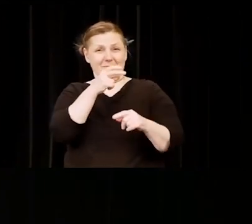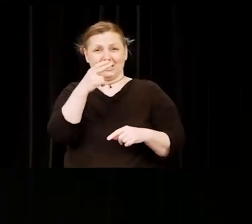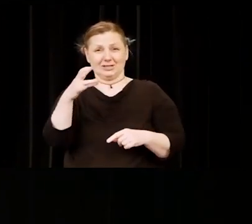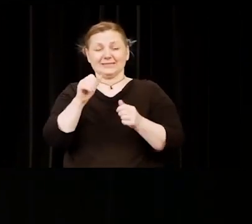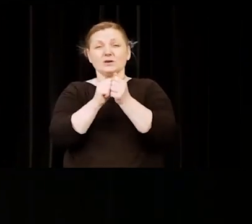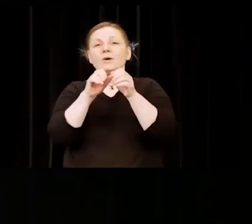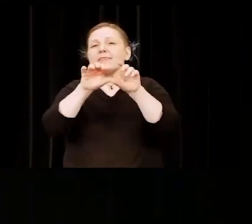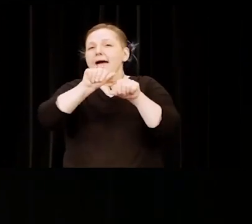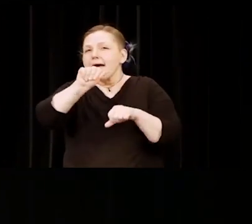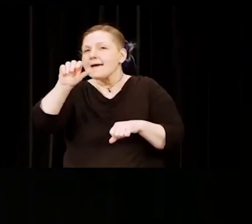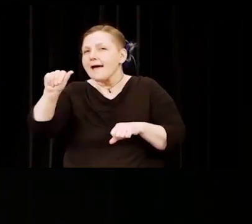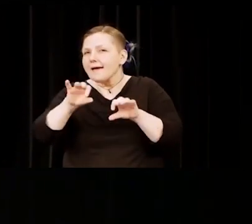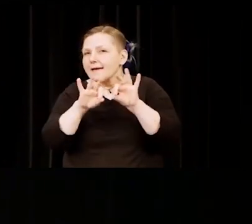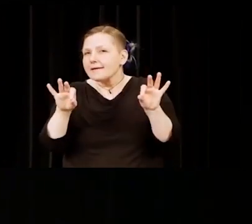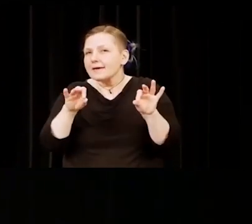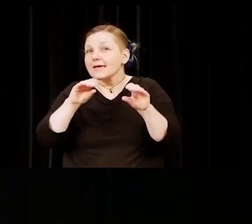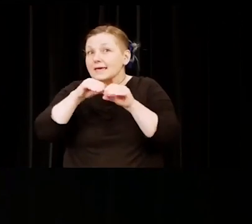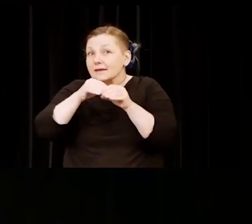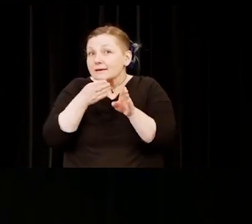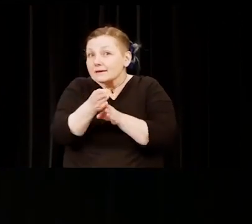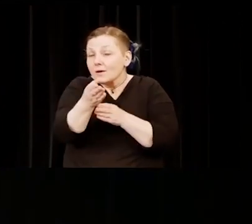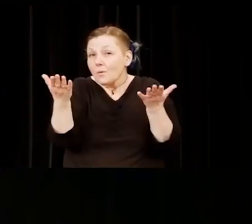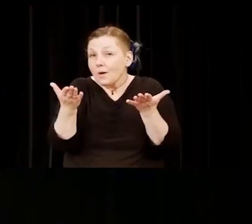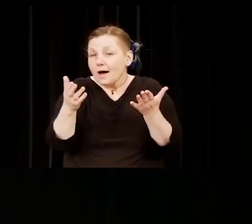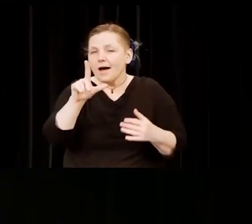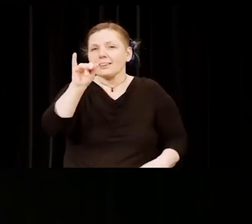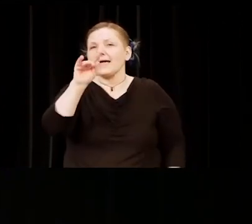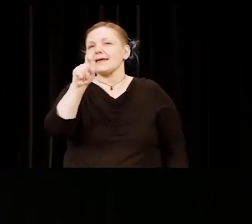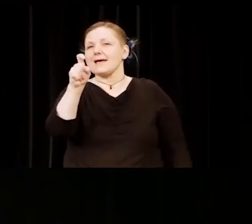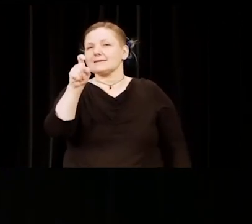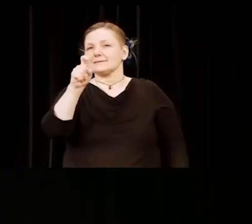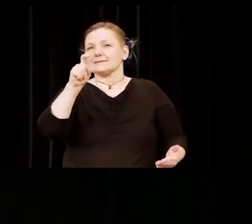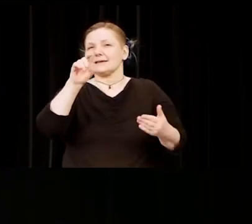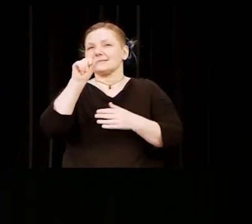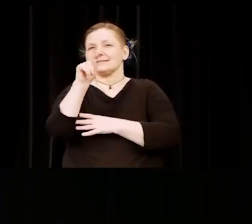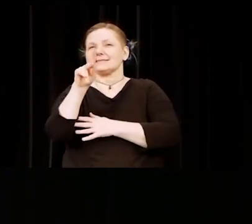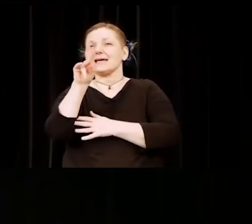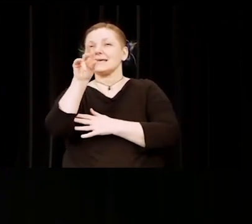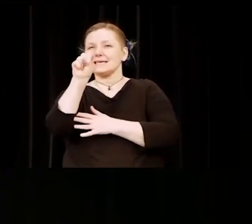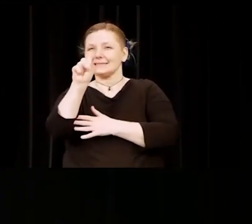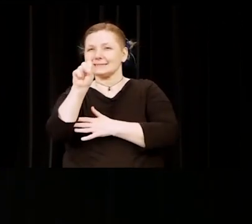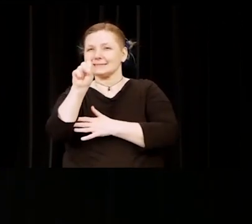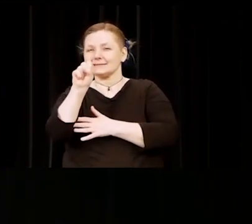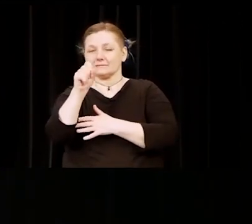Today, you add your story to these. Your story becomes part of HCC's